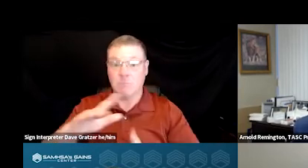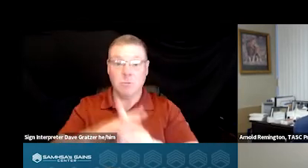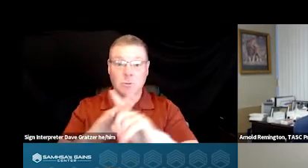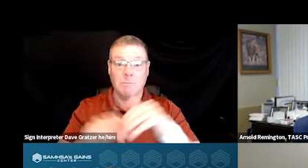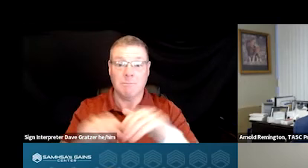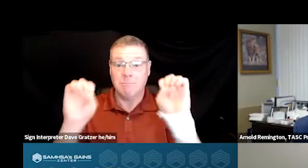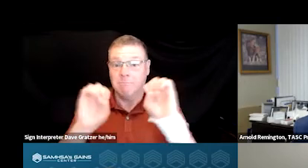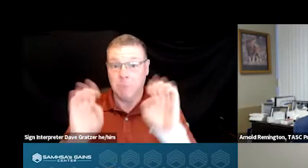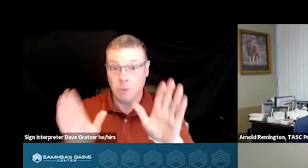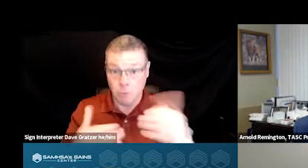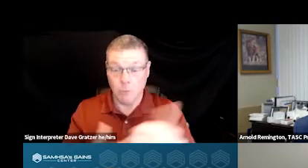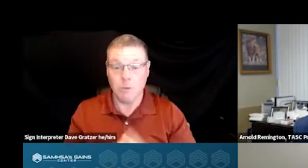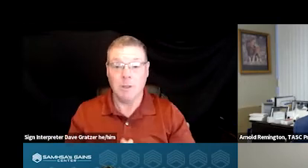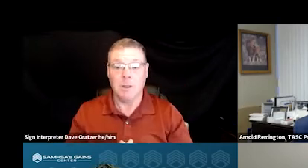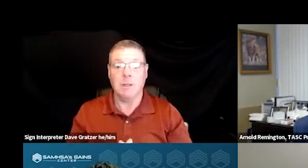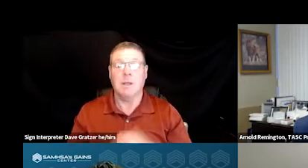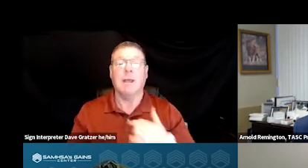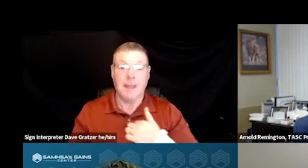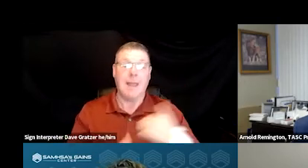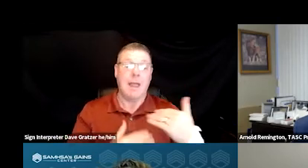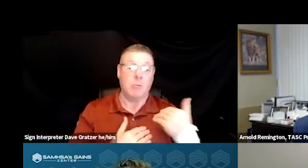I was previously responsible for,